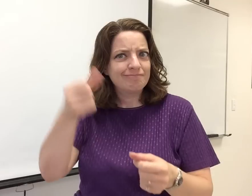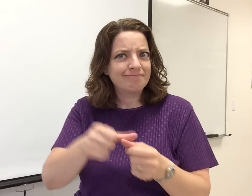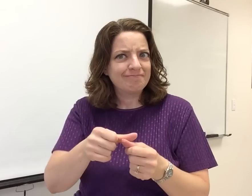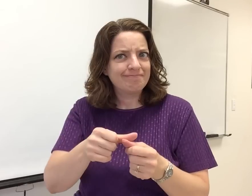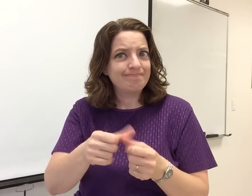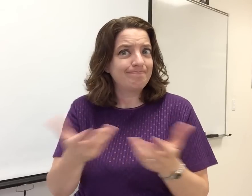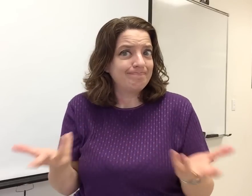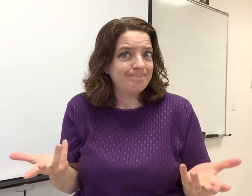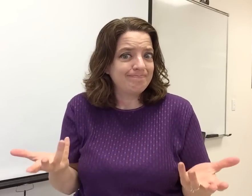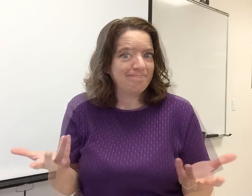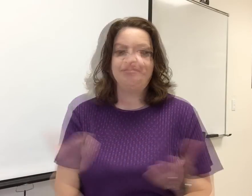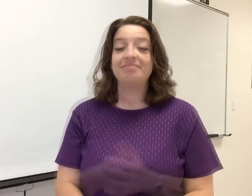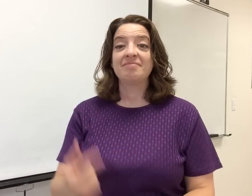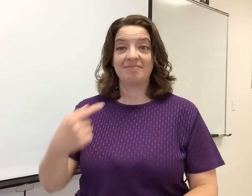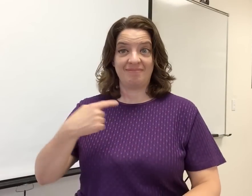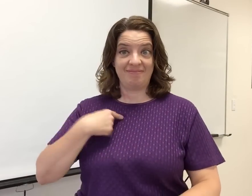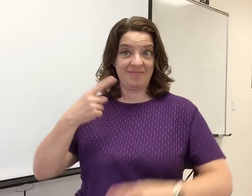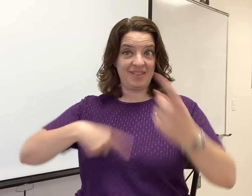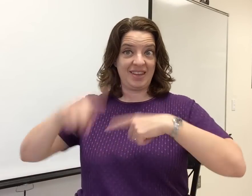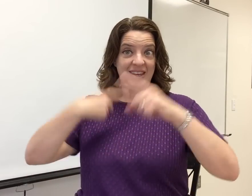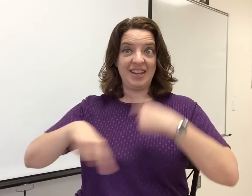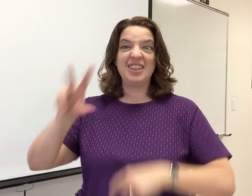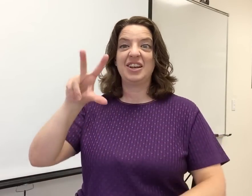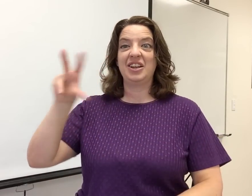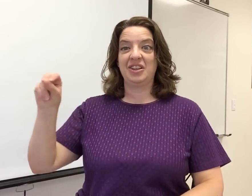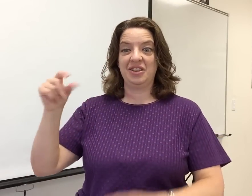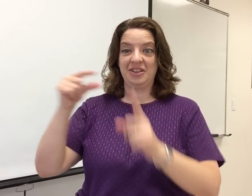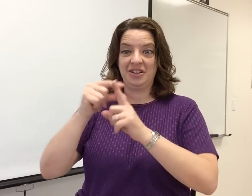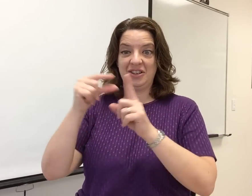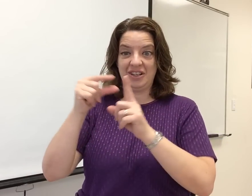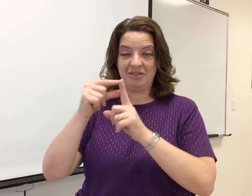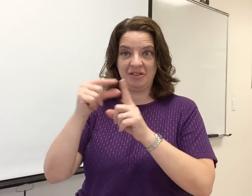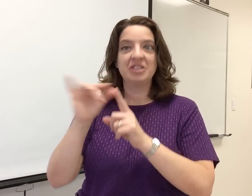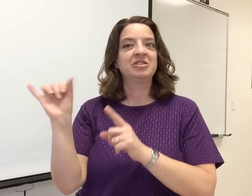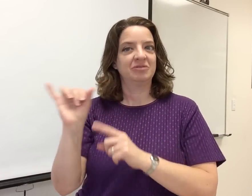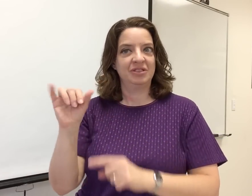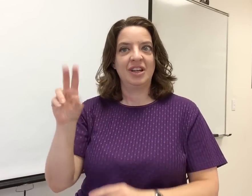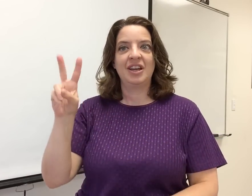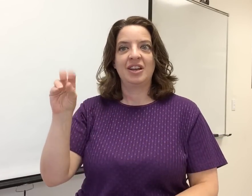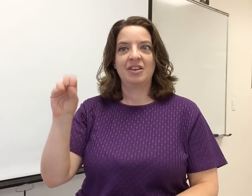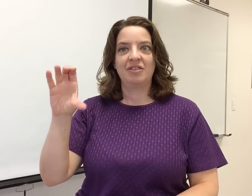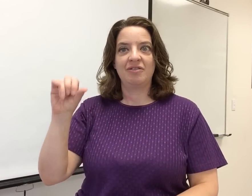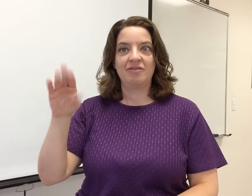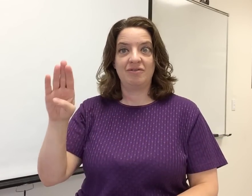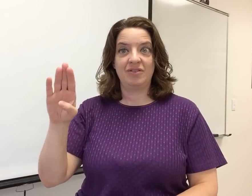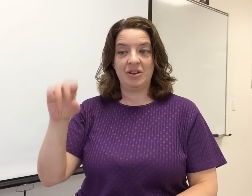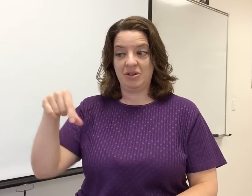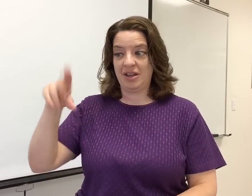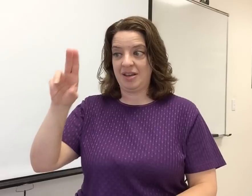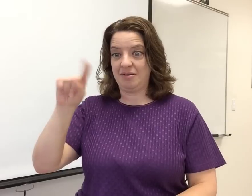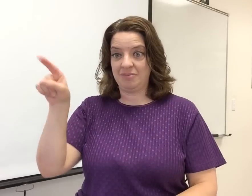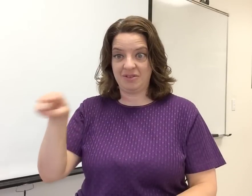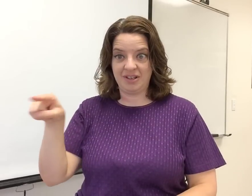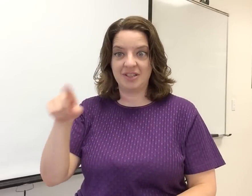So, how many can you remember? I will sign 30 words, just like a regular vocab quiz